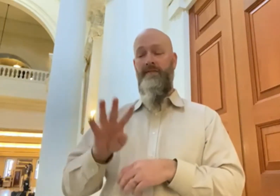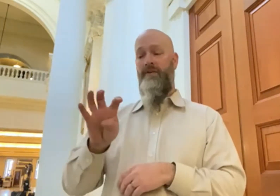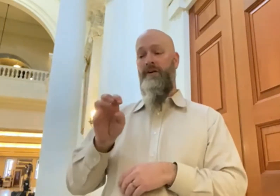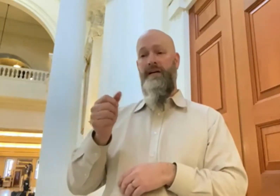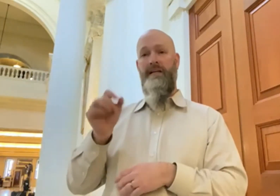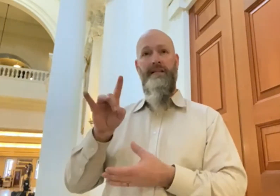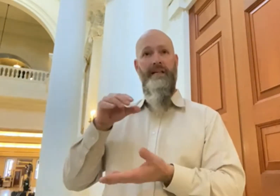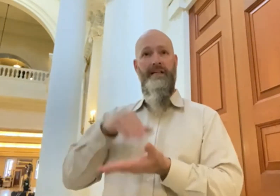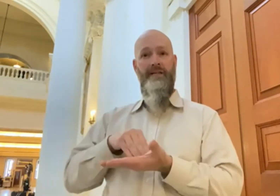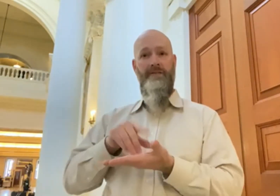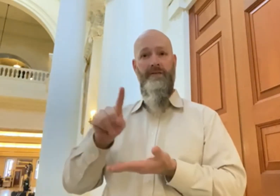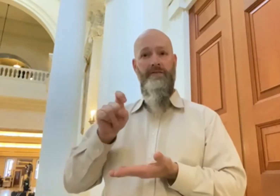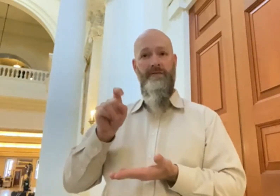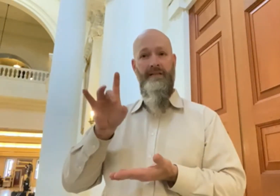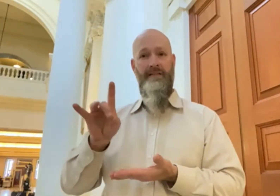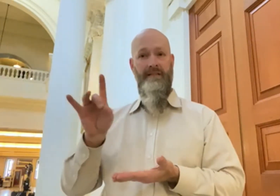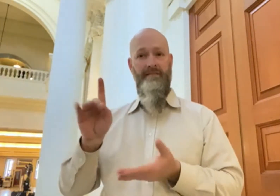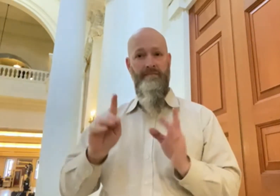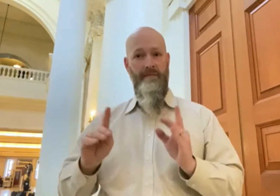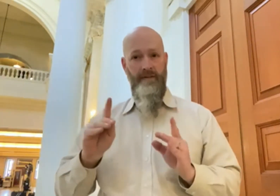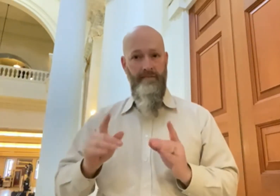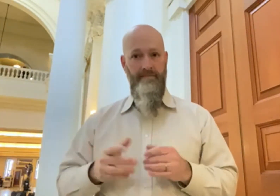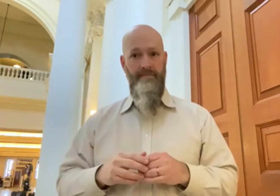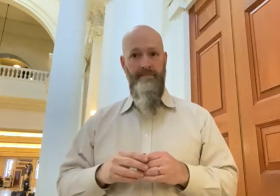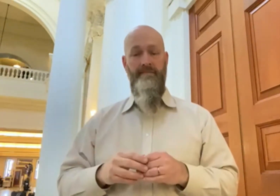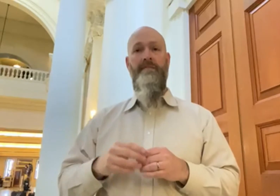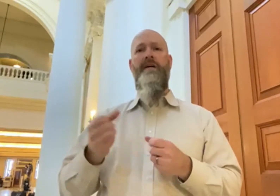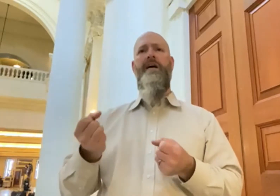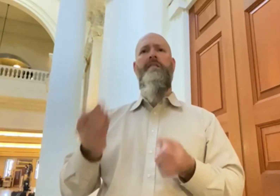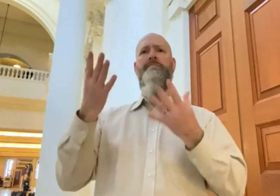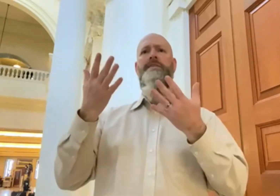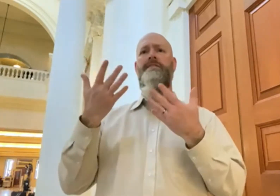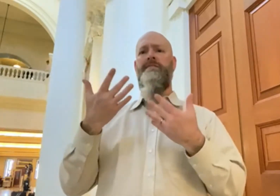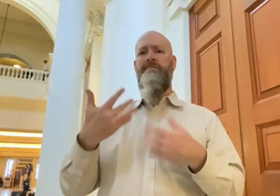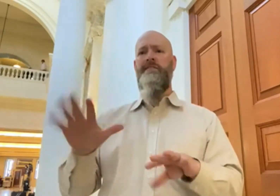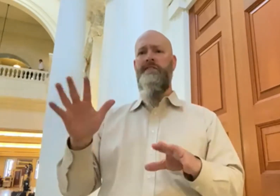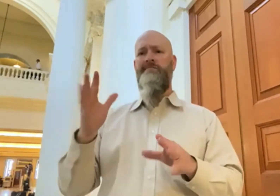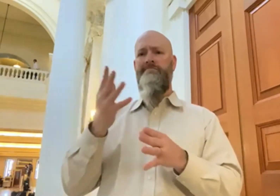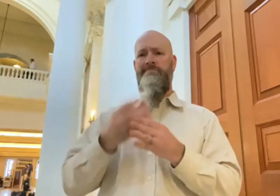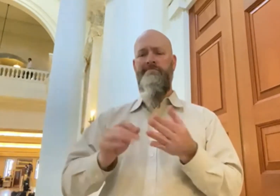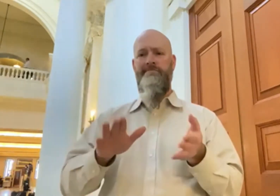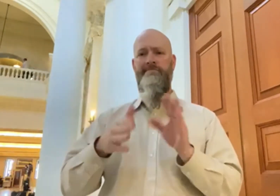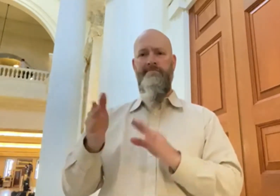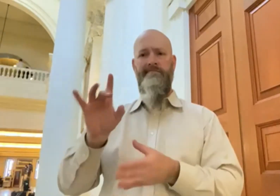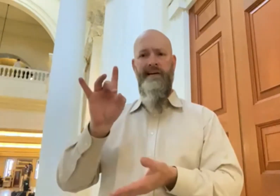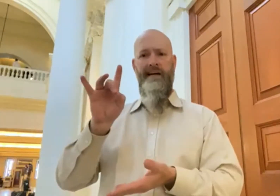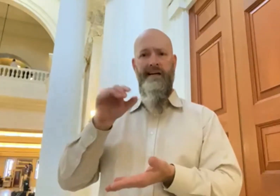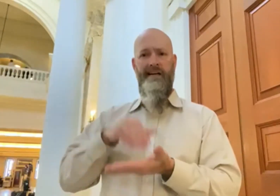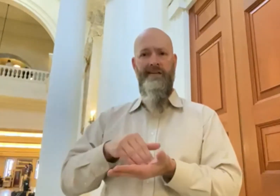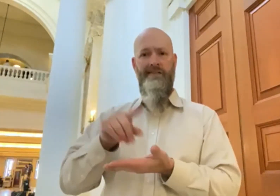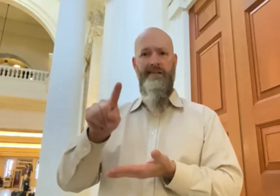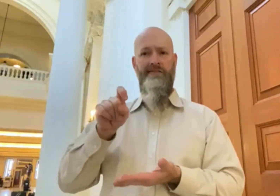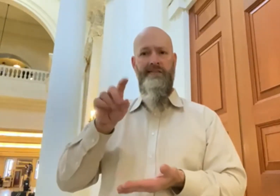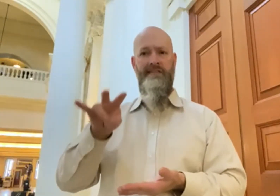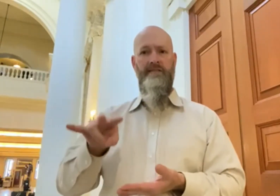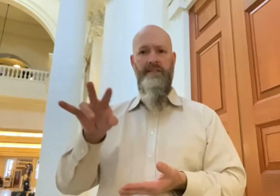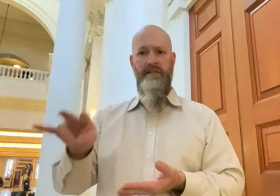in Maryland has reached 418,188, and the death toll is now 8,177.